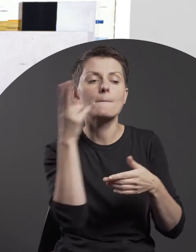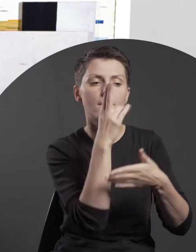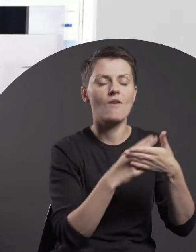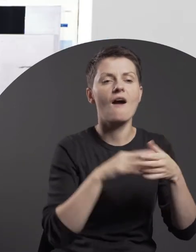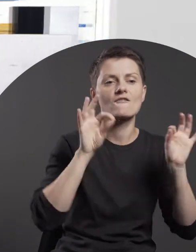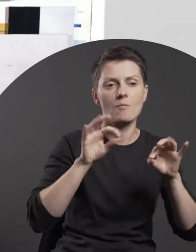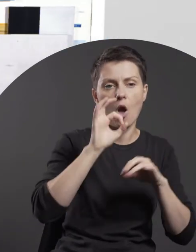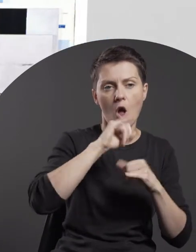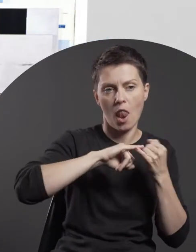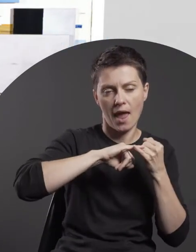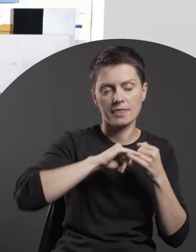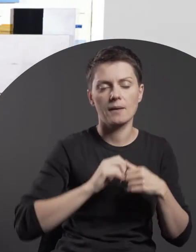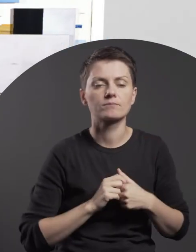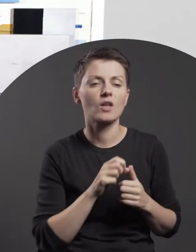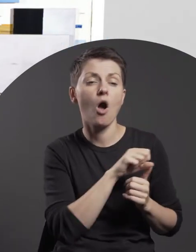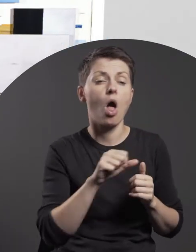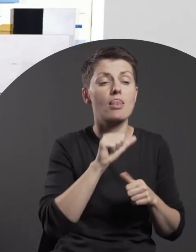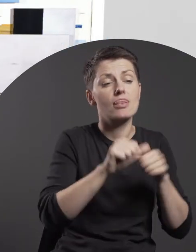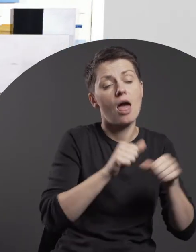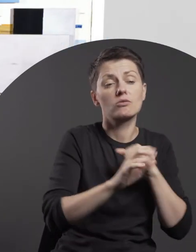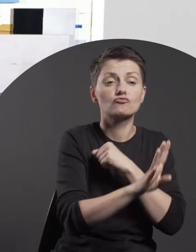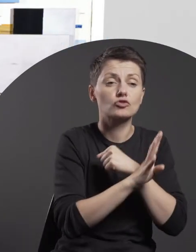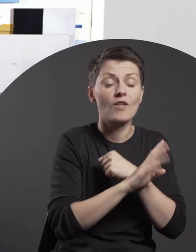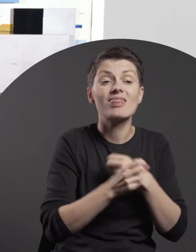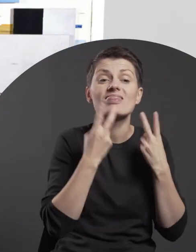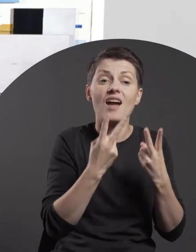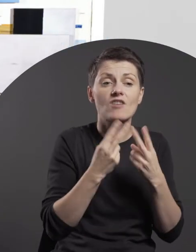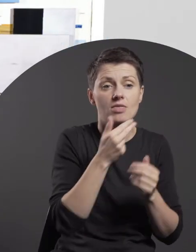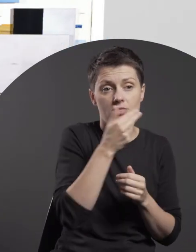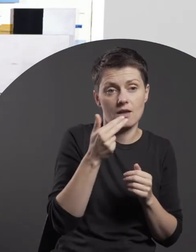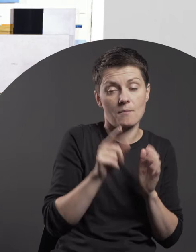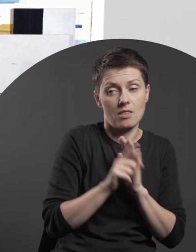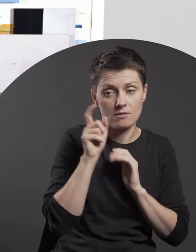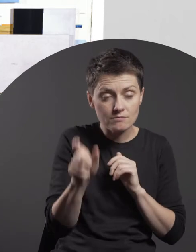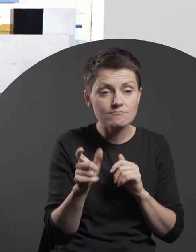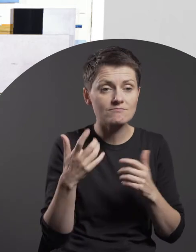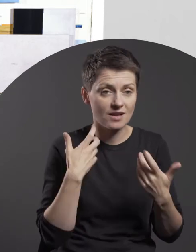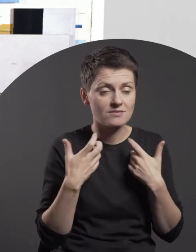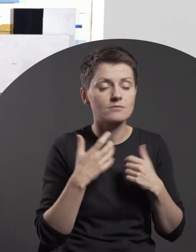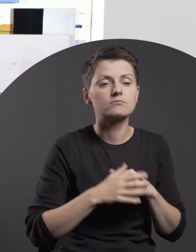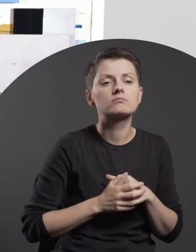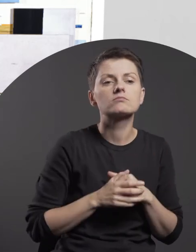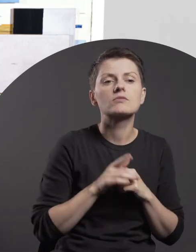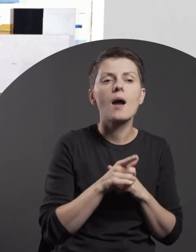Since the 1990s, landscape has become the staple theme of his paintings,